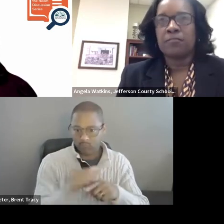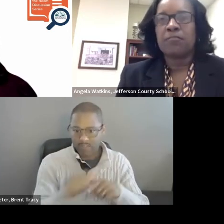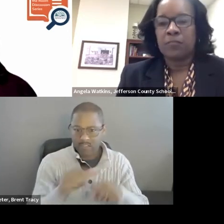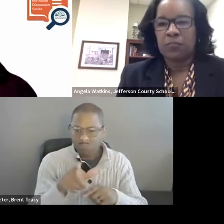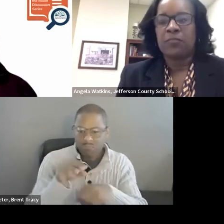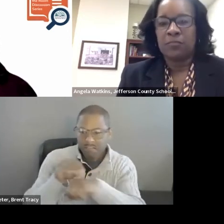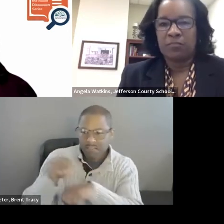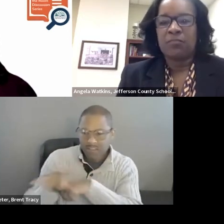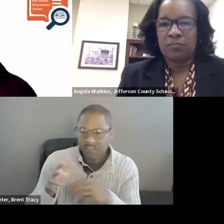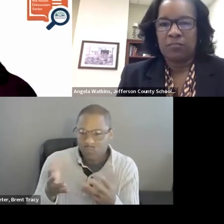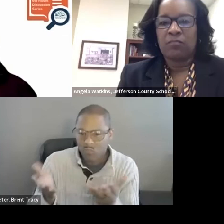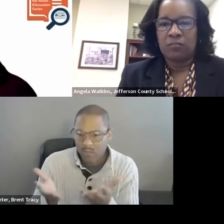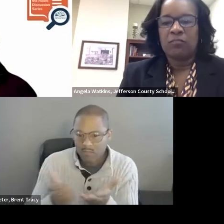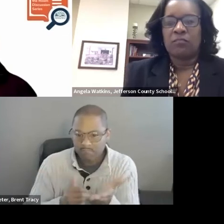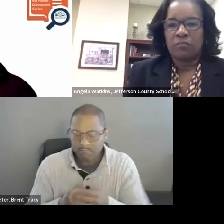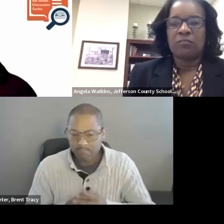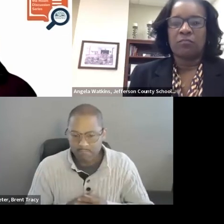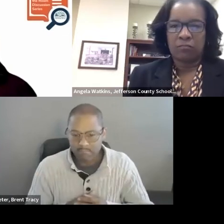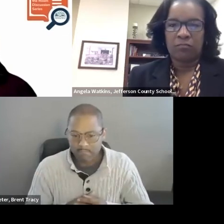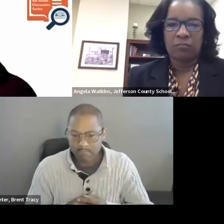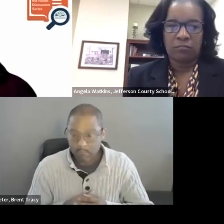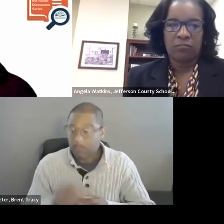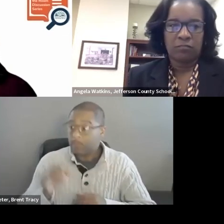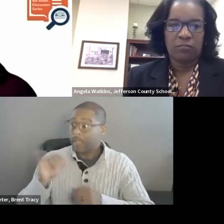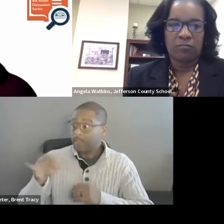BONNIE SHORT, M.A.: Any time you're putting together a big structure, you have to bring